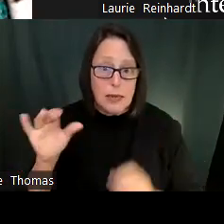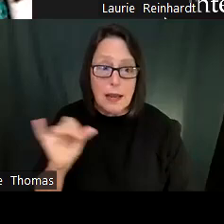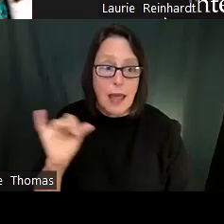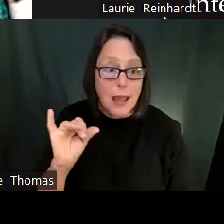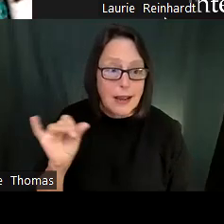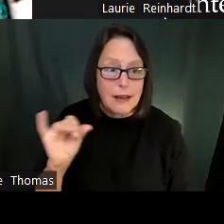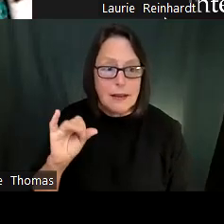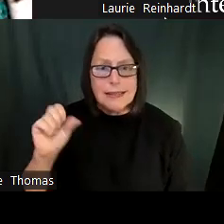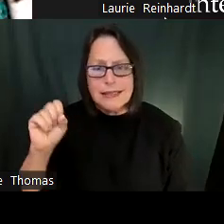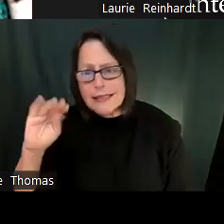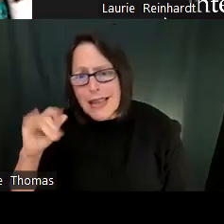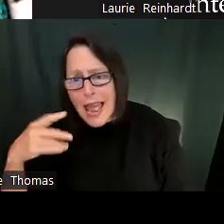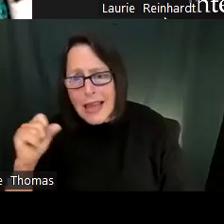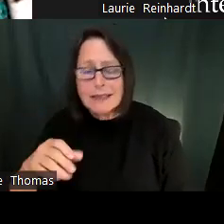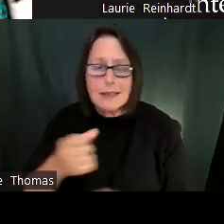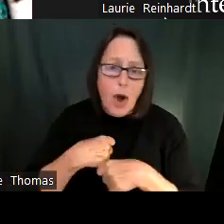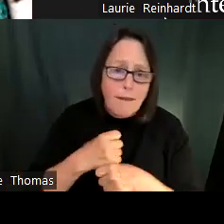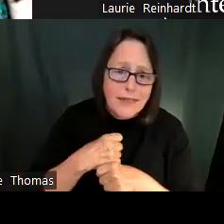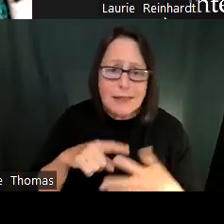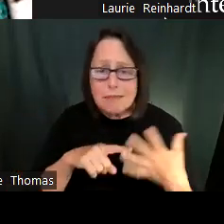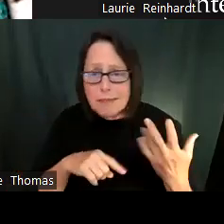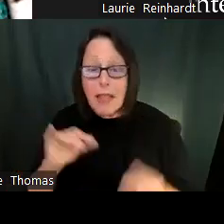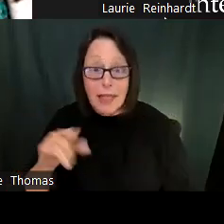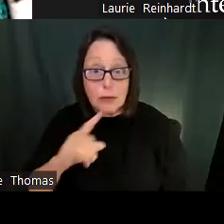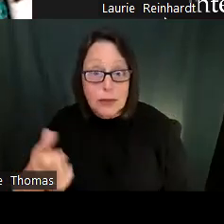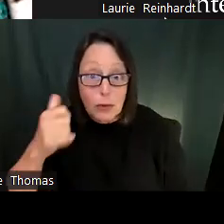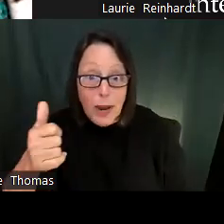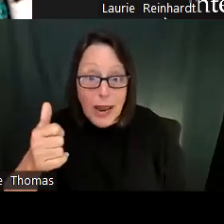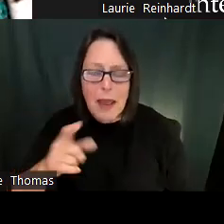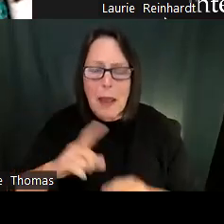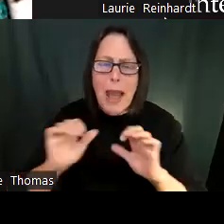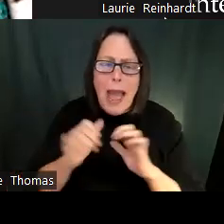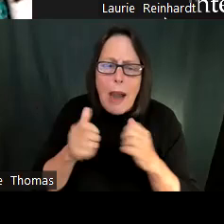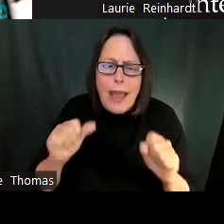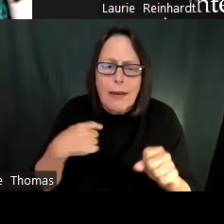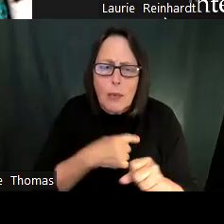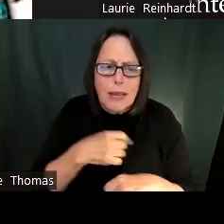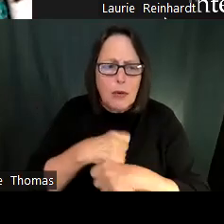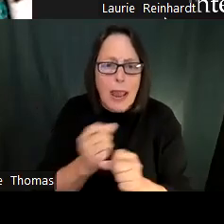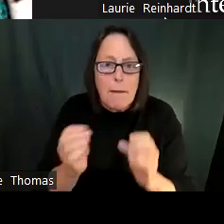Create a well being committee at the school like what are some tools resources that you can use right lots of times we see people just kind of doing.